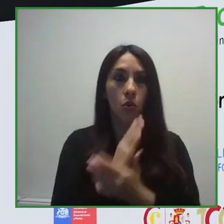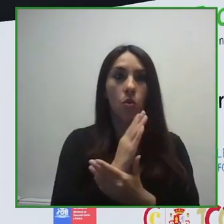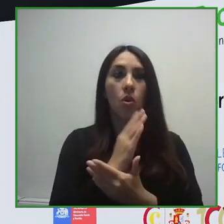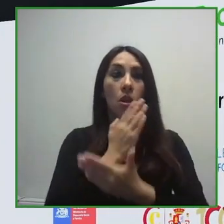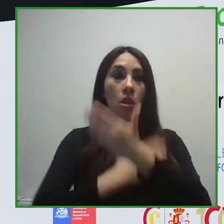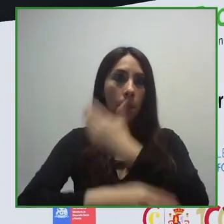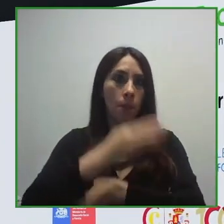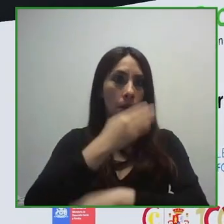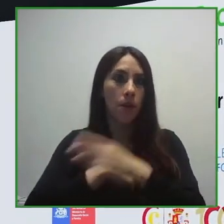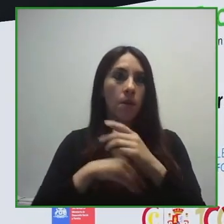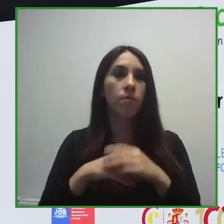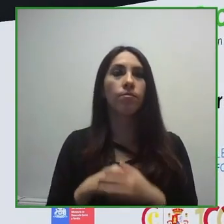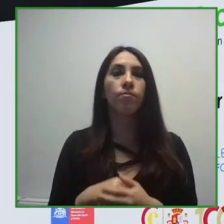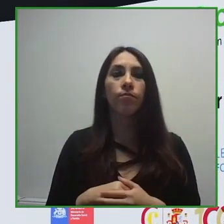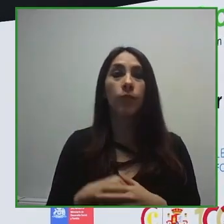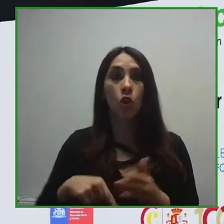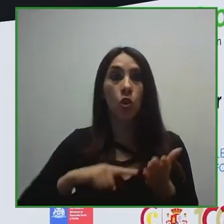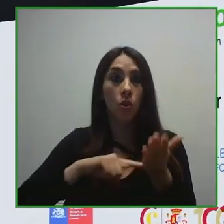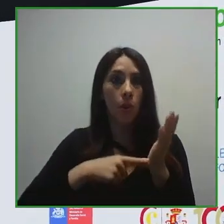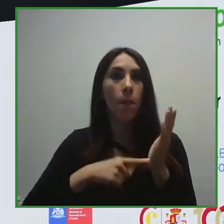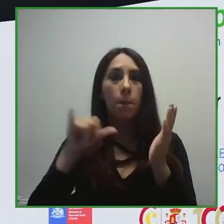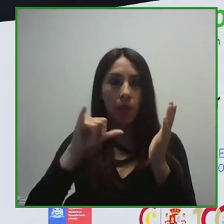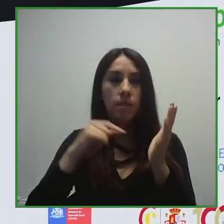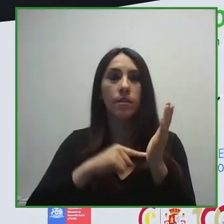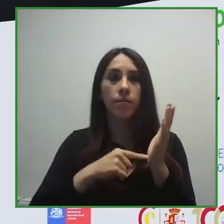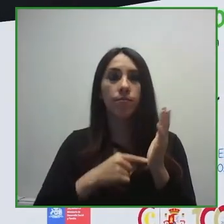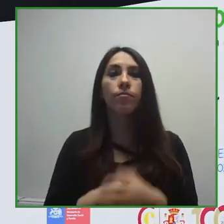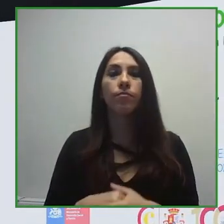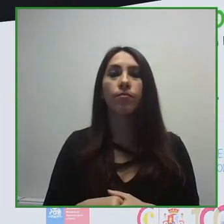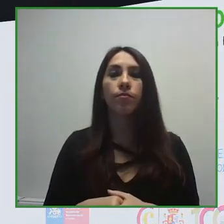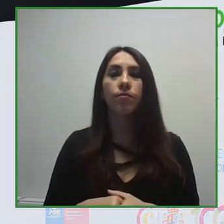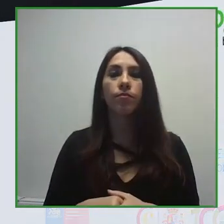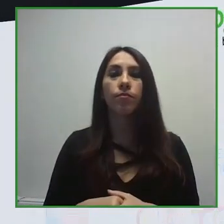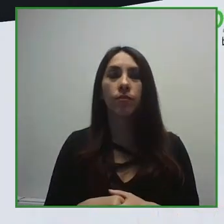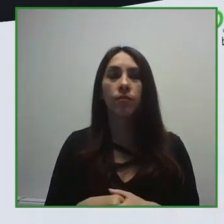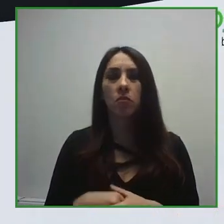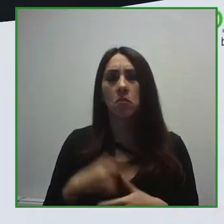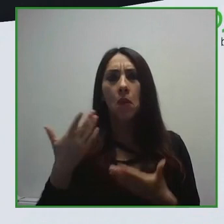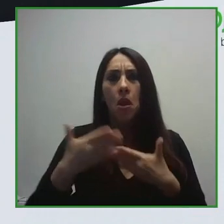can be used as a tool to facilitate the autonomy of people with disabilities.